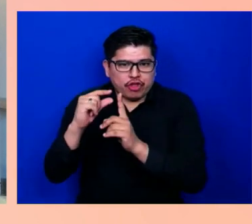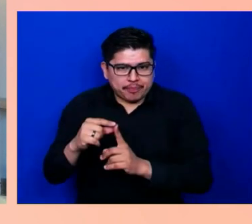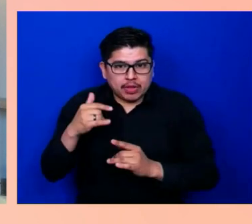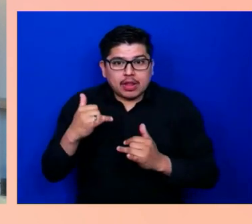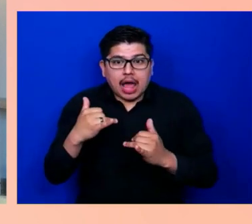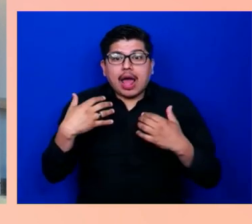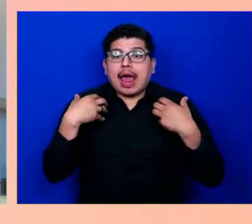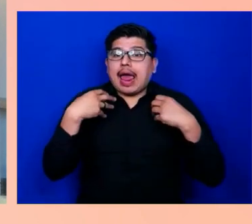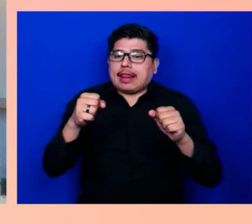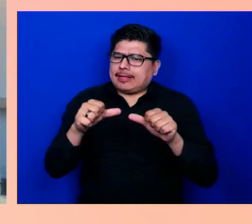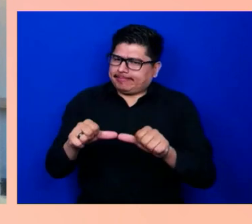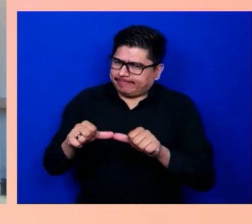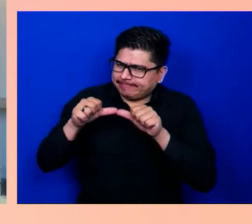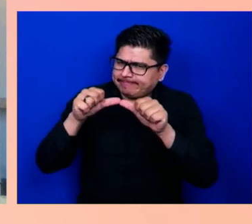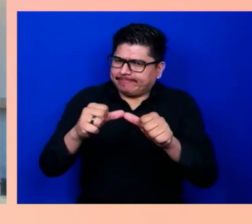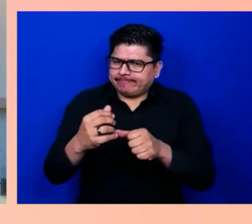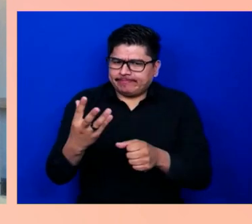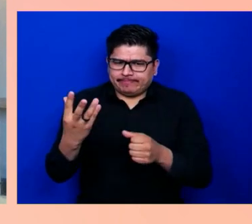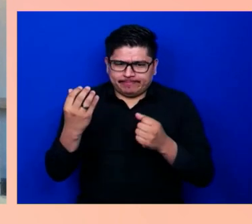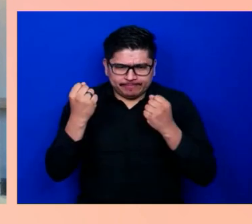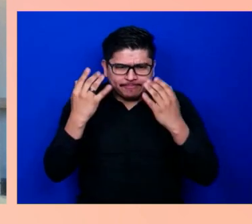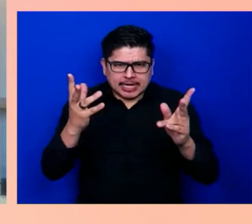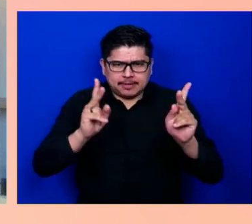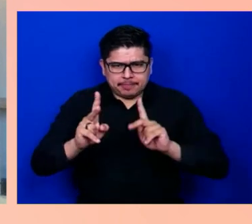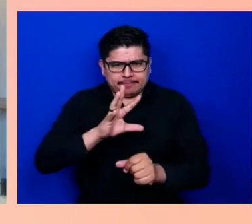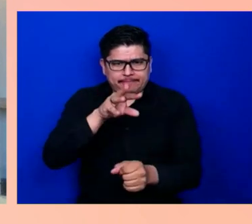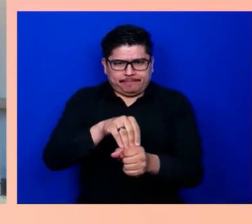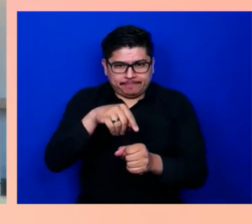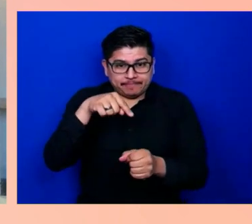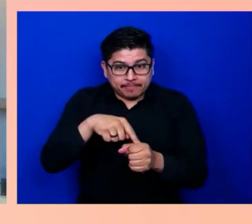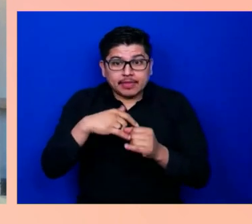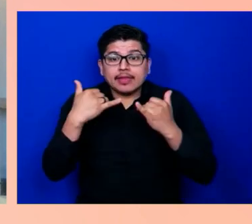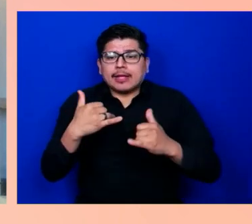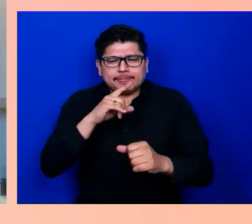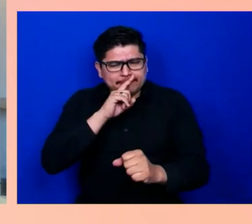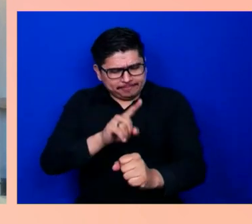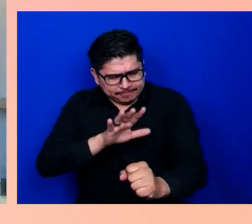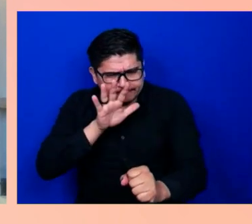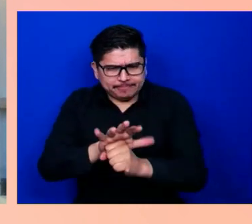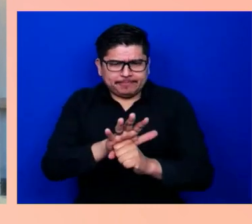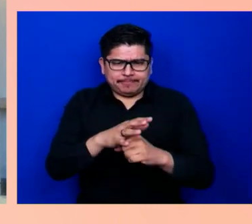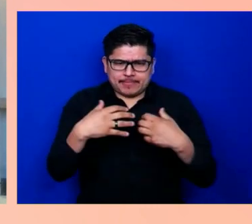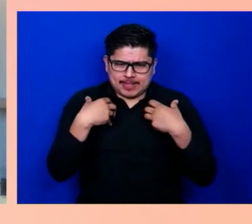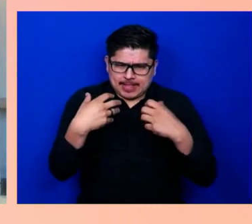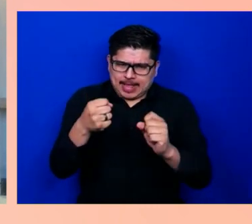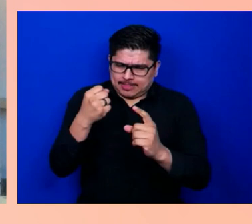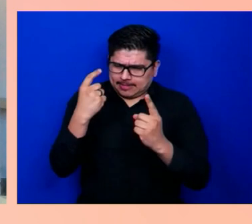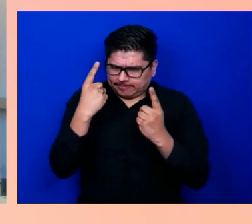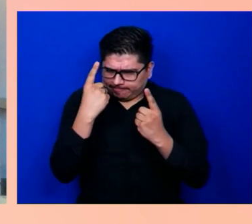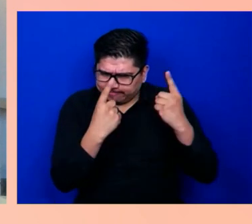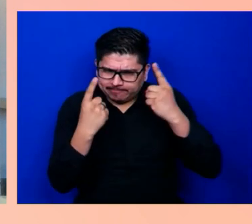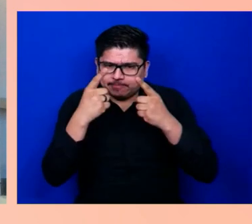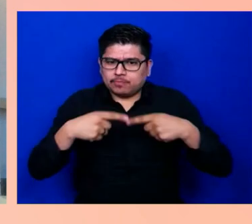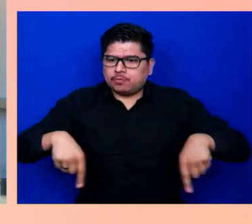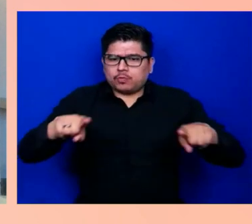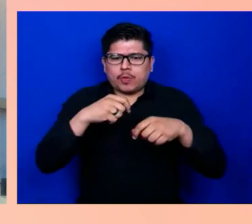We've made a commitment to championing health inclusivity, or creating more opportunities for people to be included in everyday health.